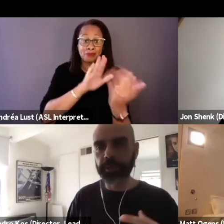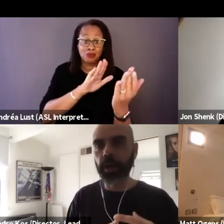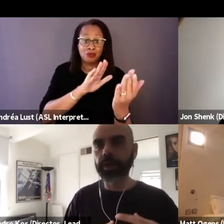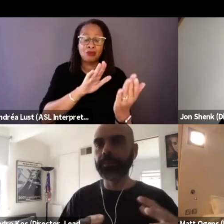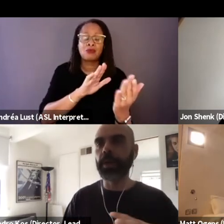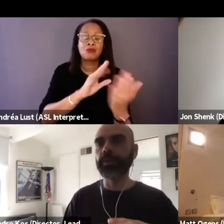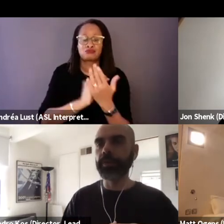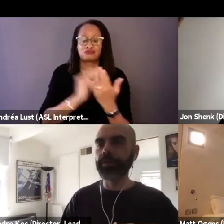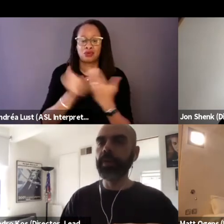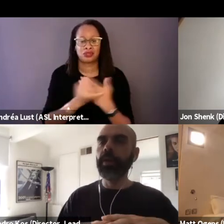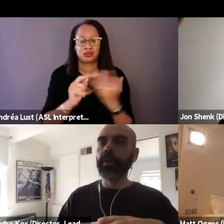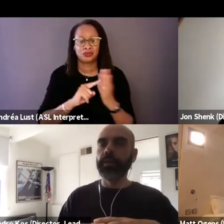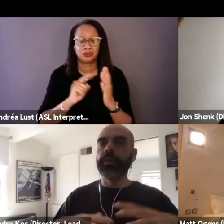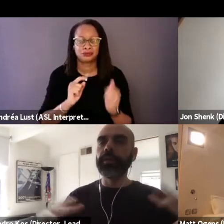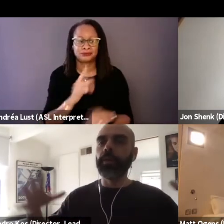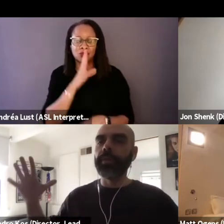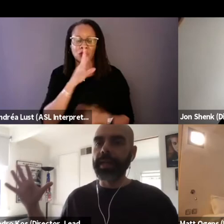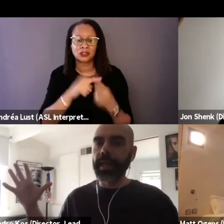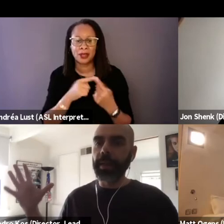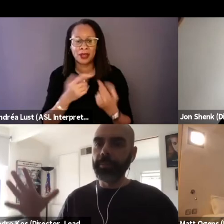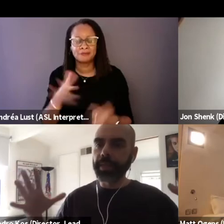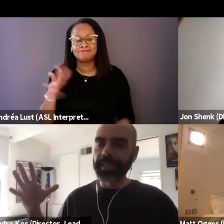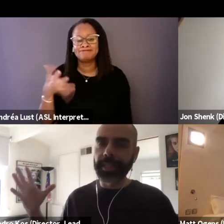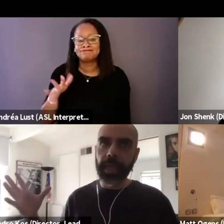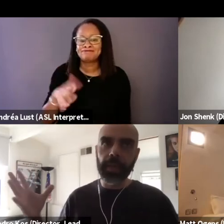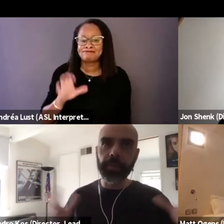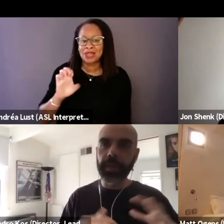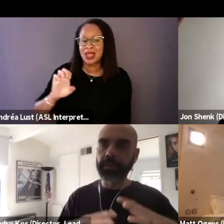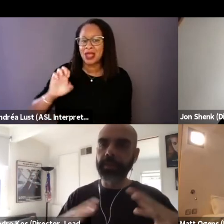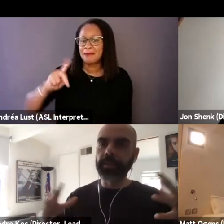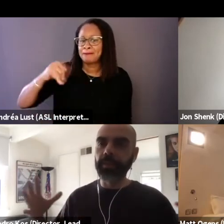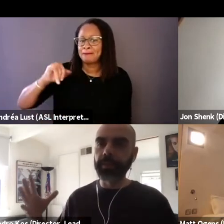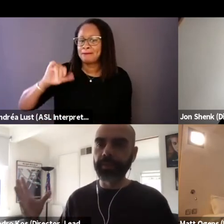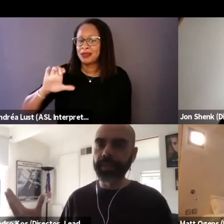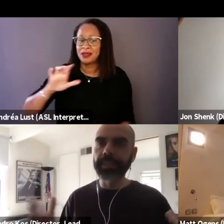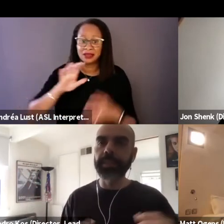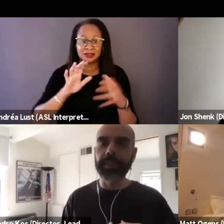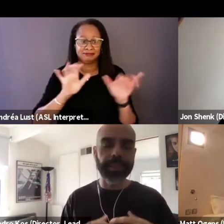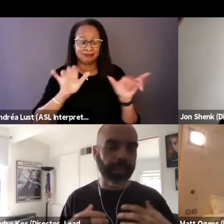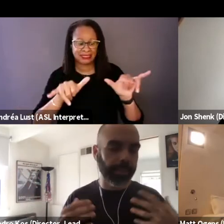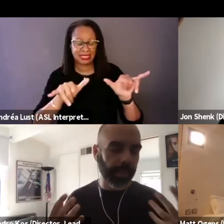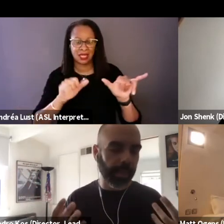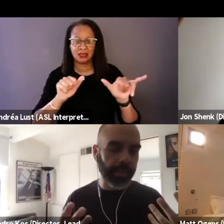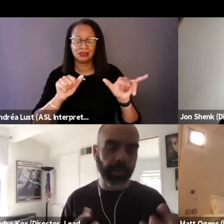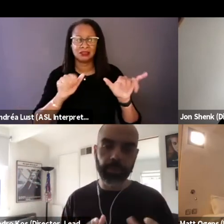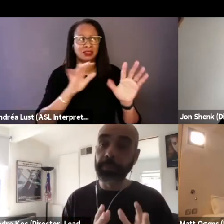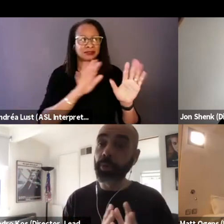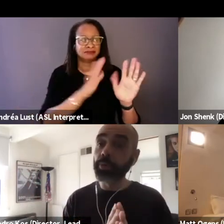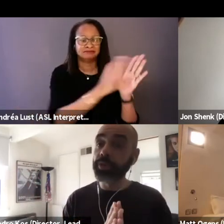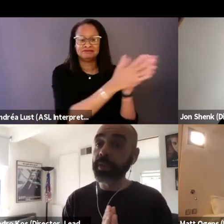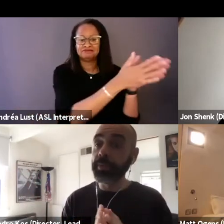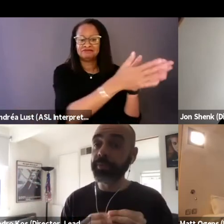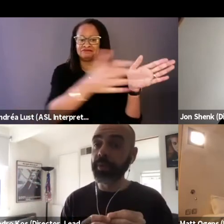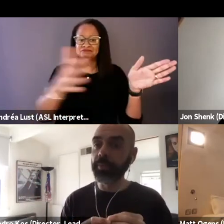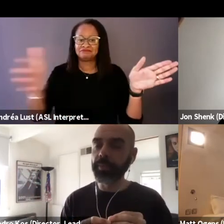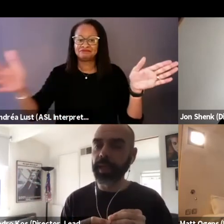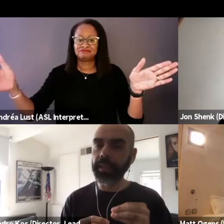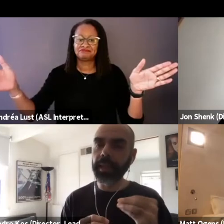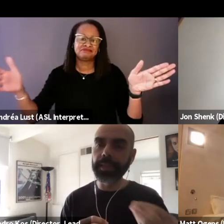we talked about that epic scale that those vistas and approaching it from that lens.